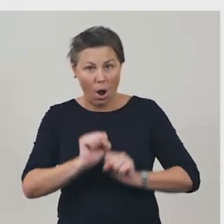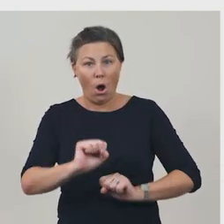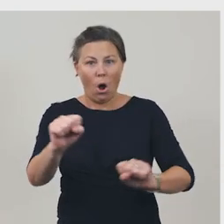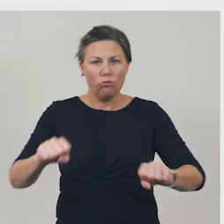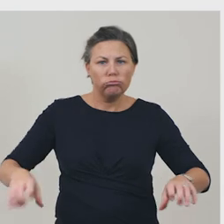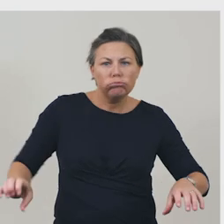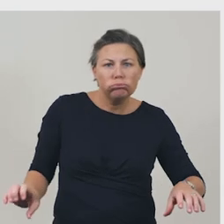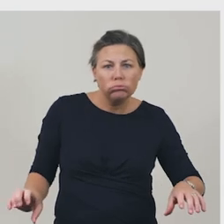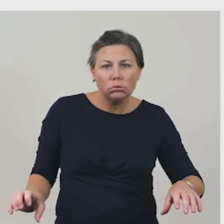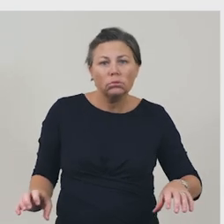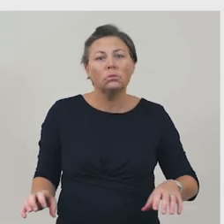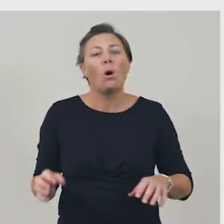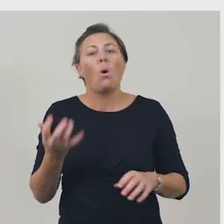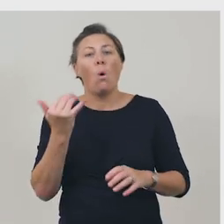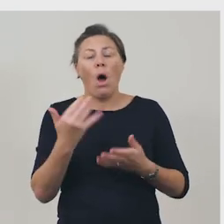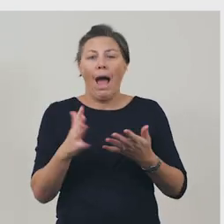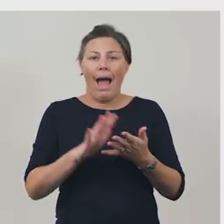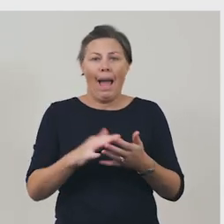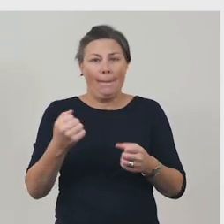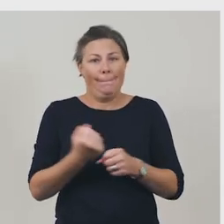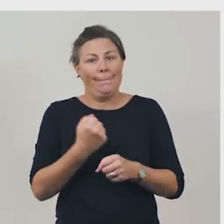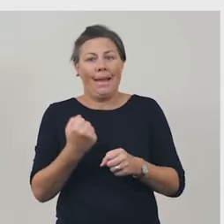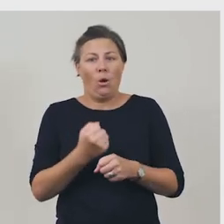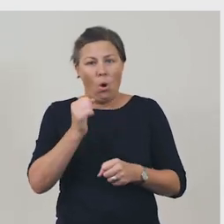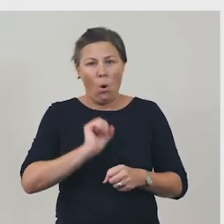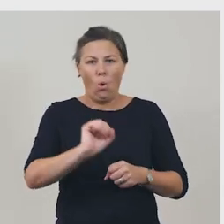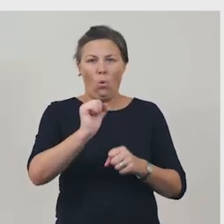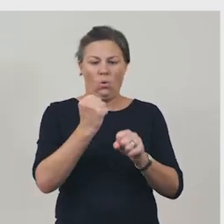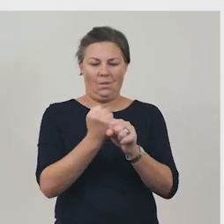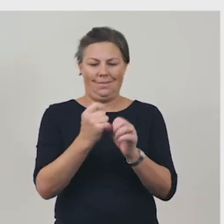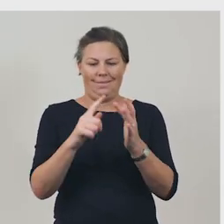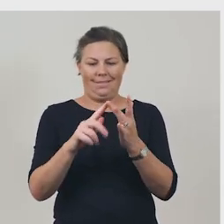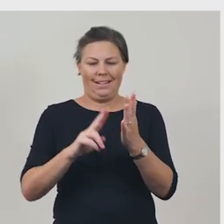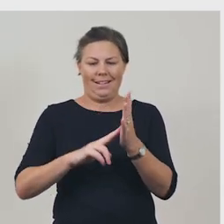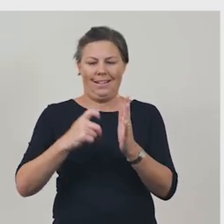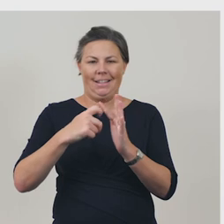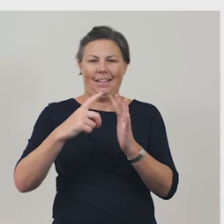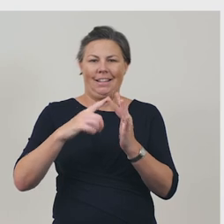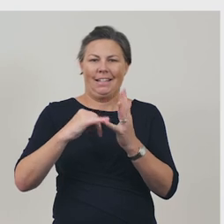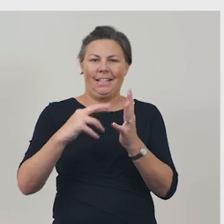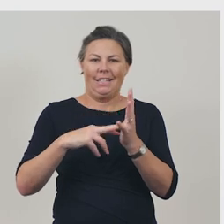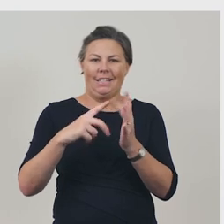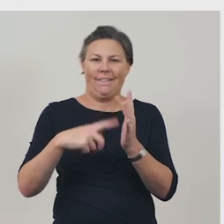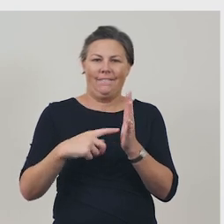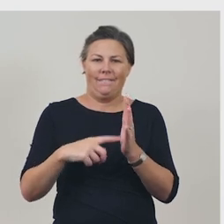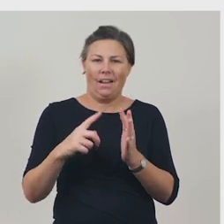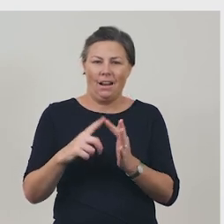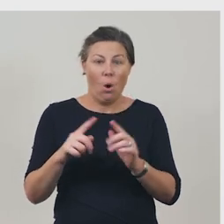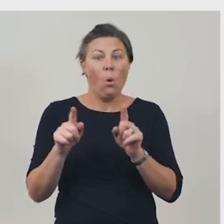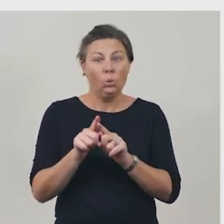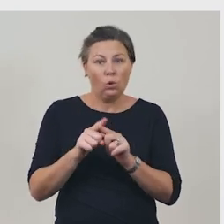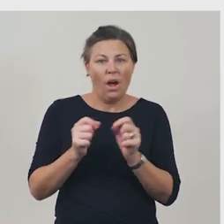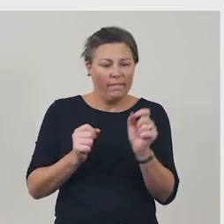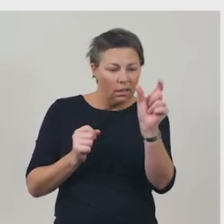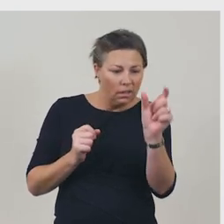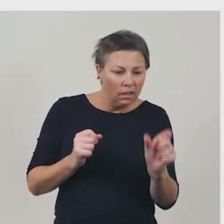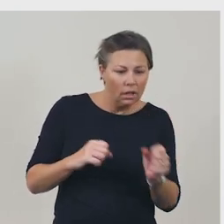and how we can build our own Ginkisville. We can even watch Ginkis on TV.